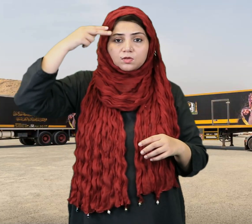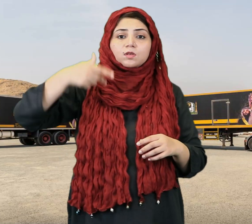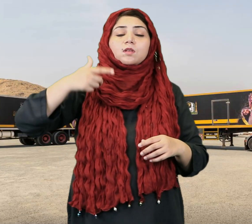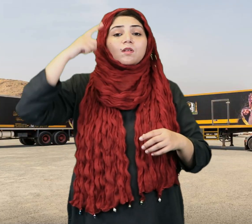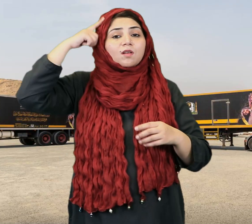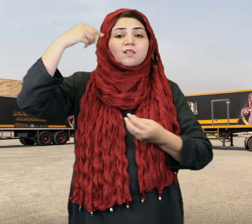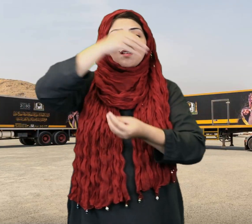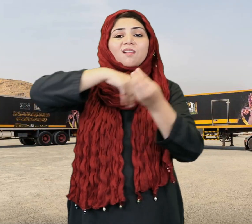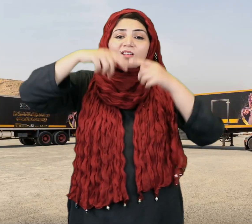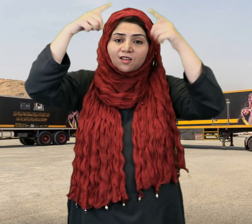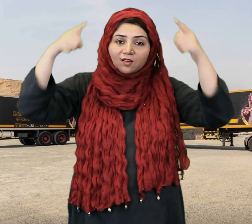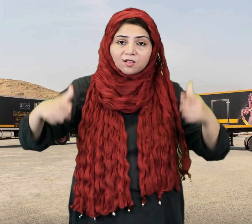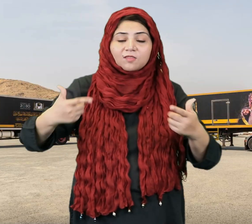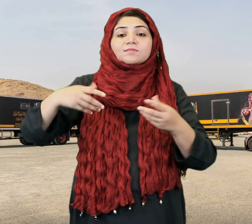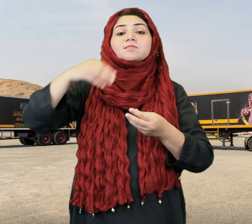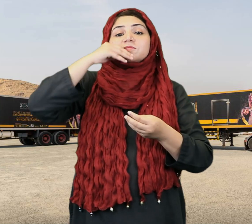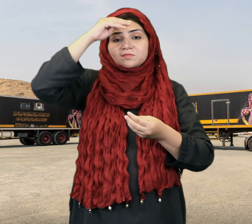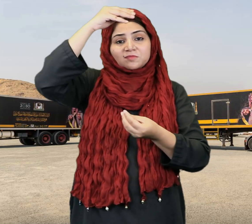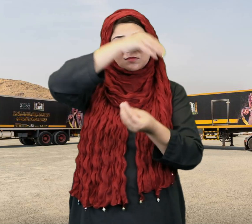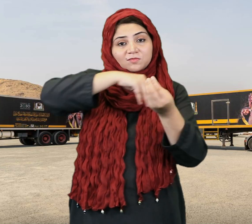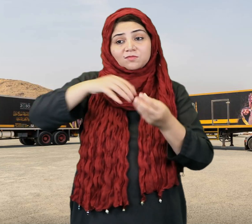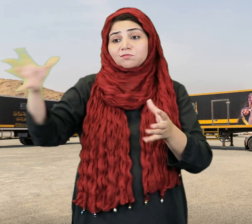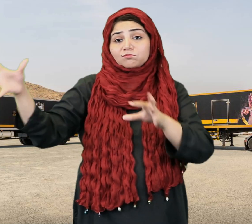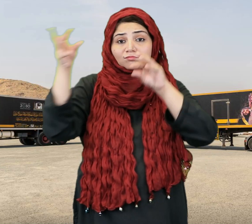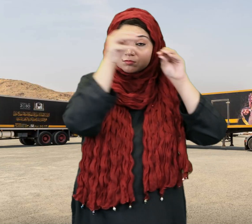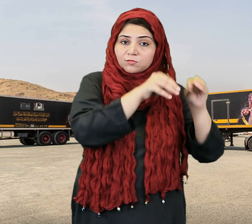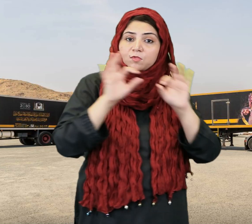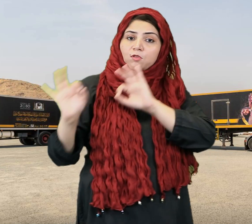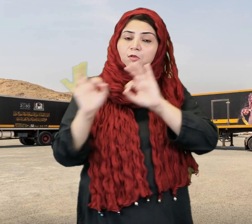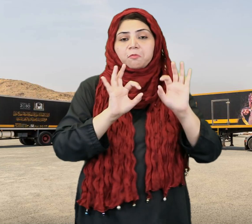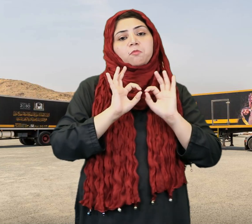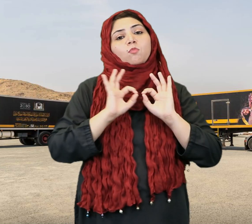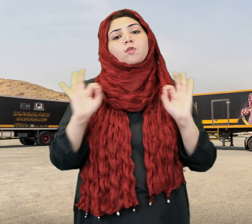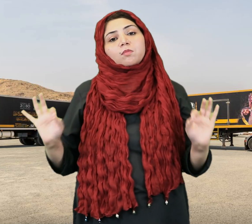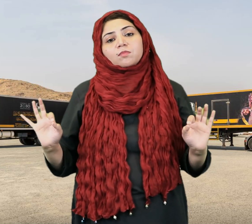All the necessary measures for shifting the Kaaba's cover to Saudi Arabia's Masjid al-Haram have been completed.